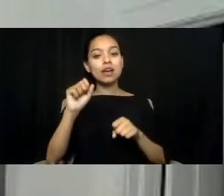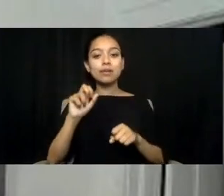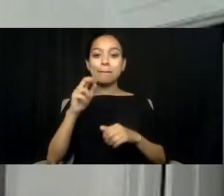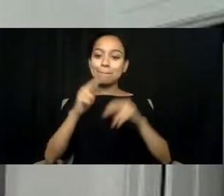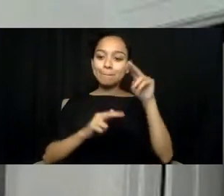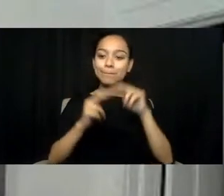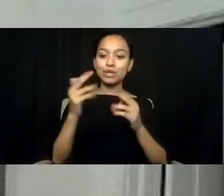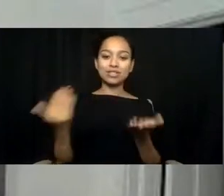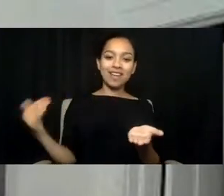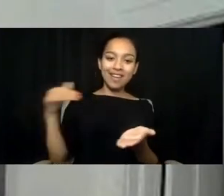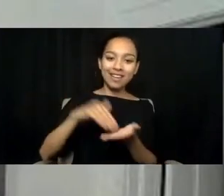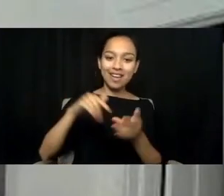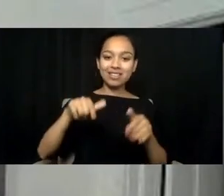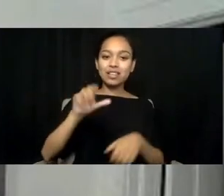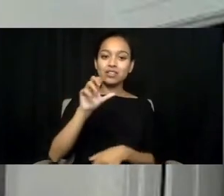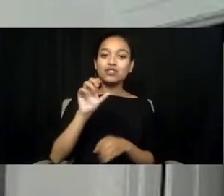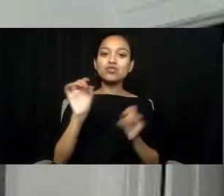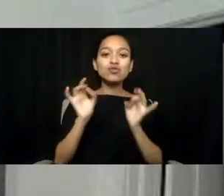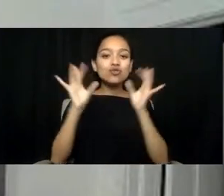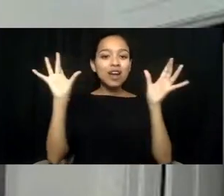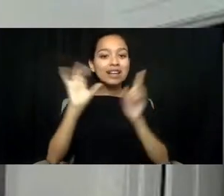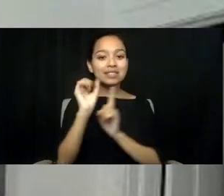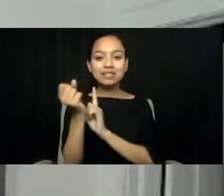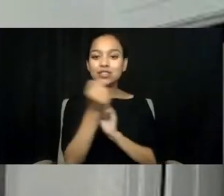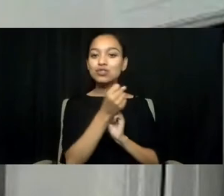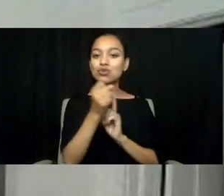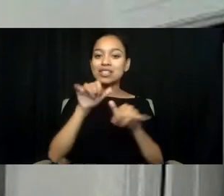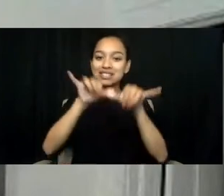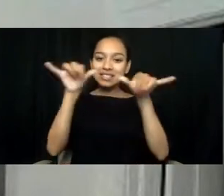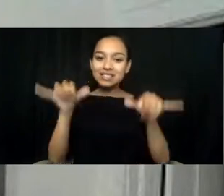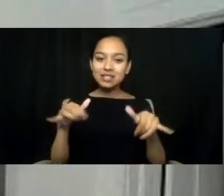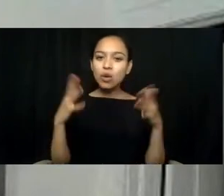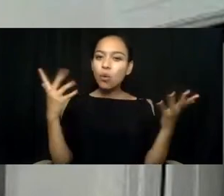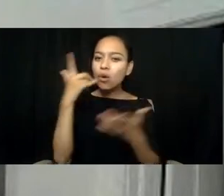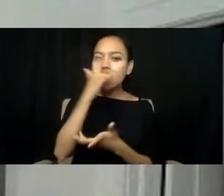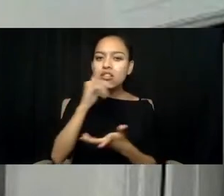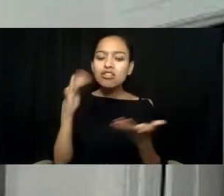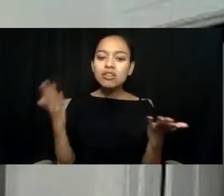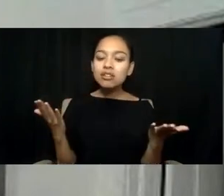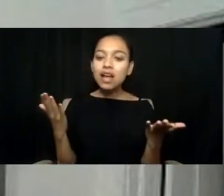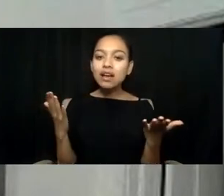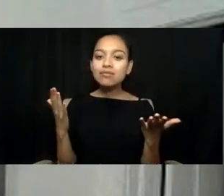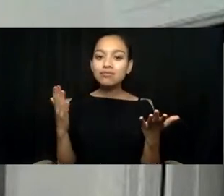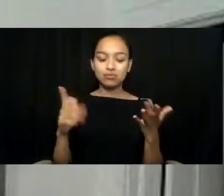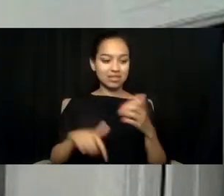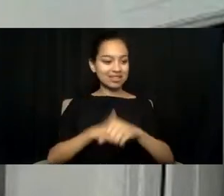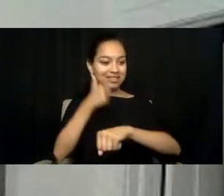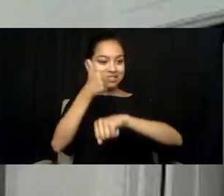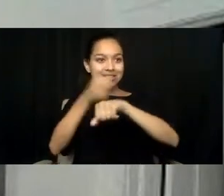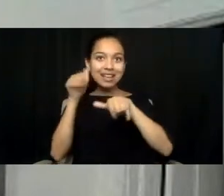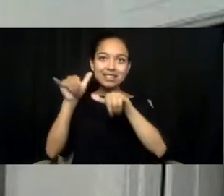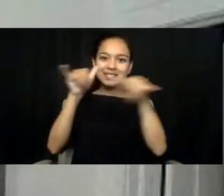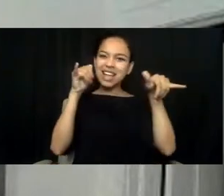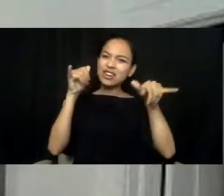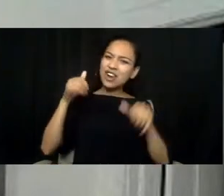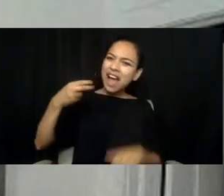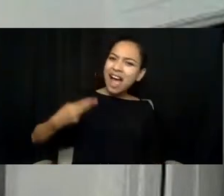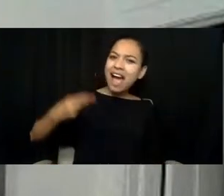What does it look like? Let's set the bar really high.